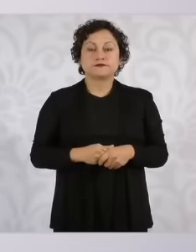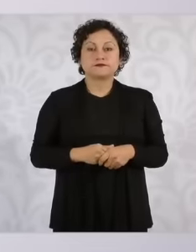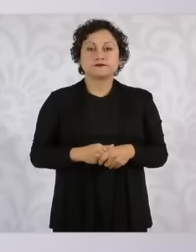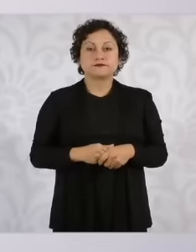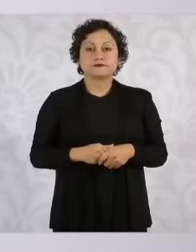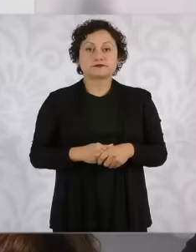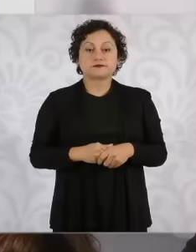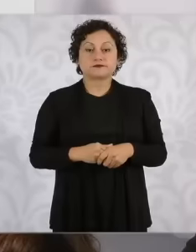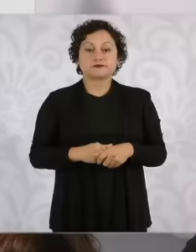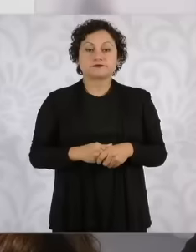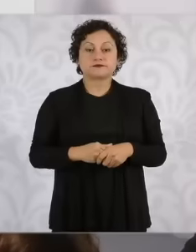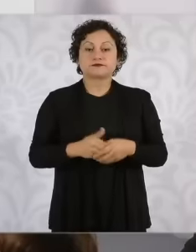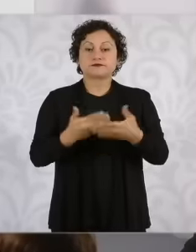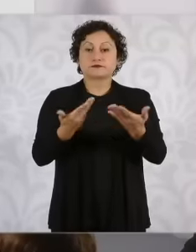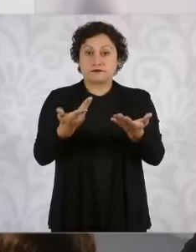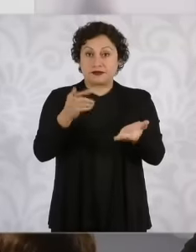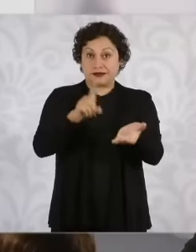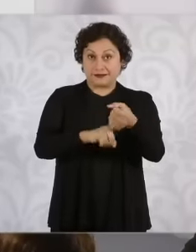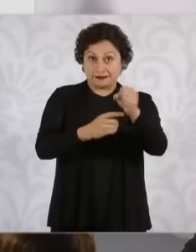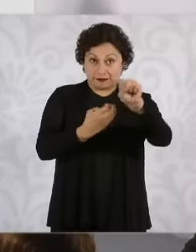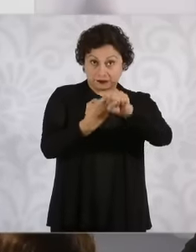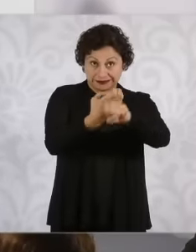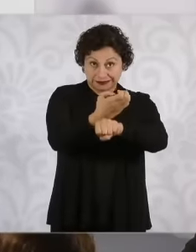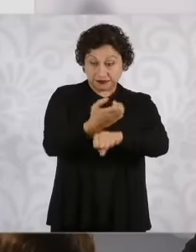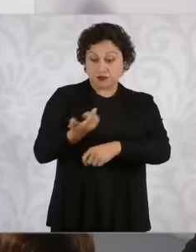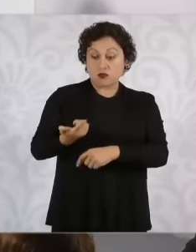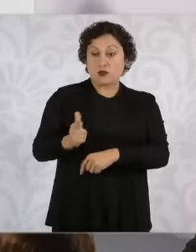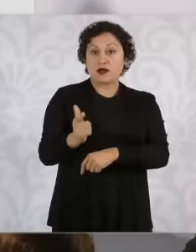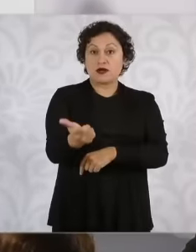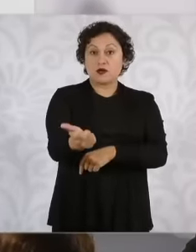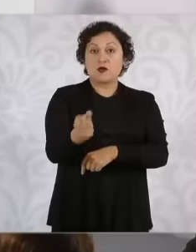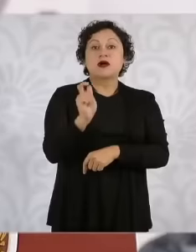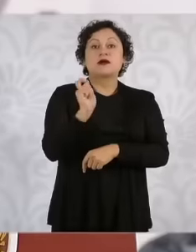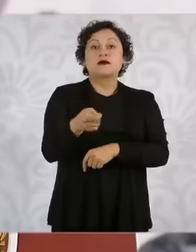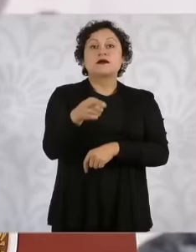is the state where the average salary is less than the